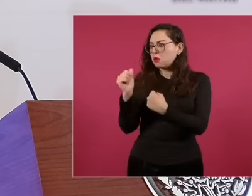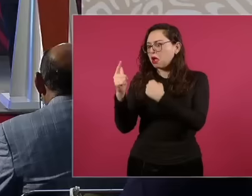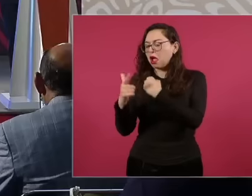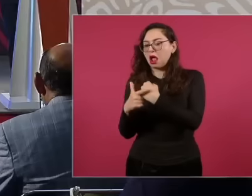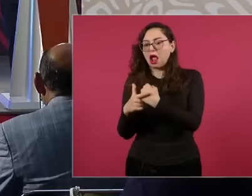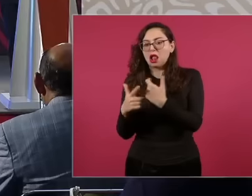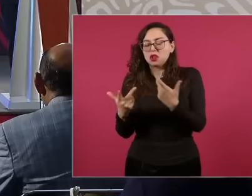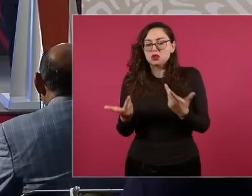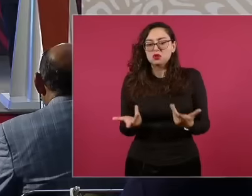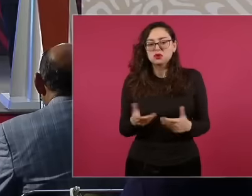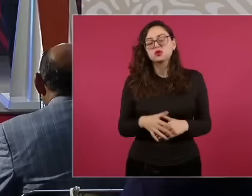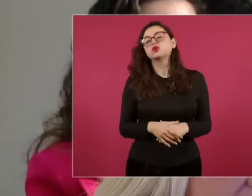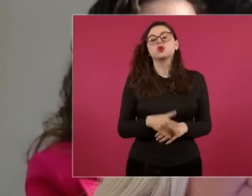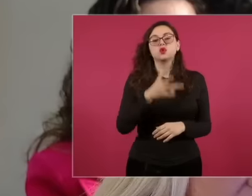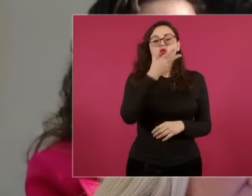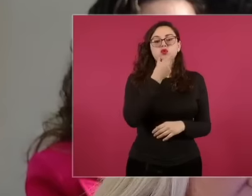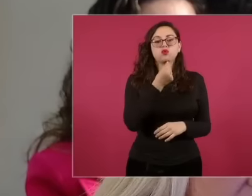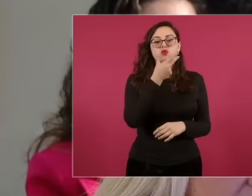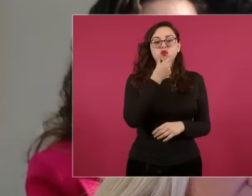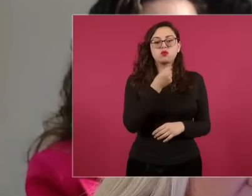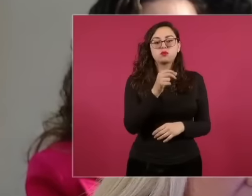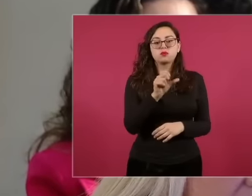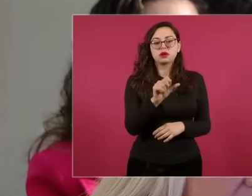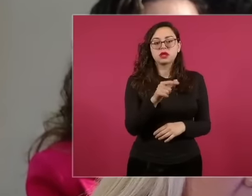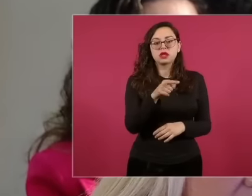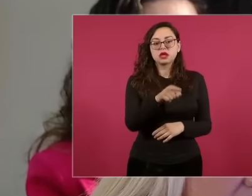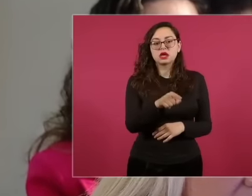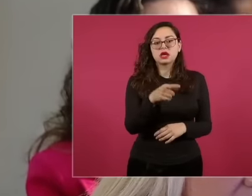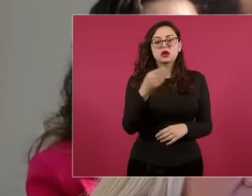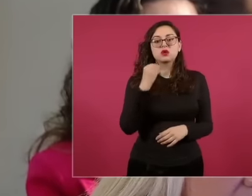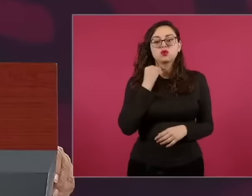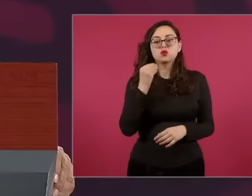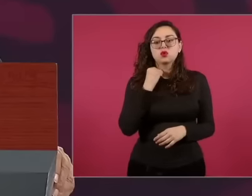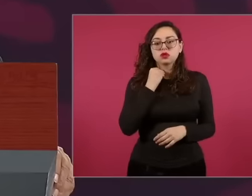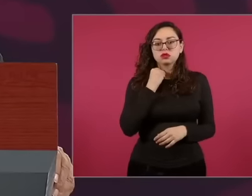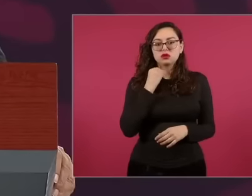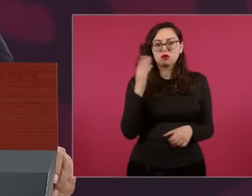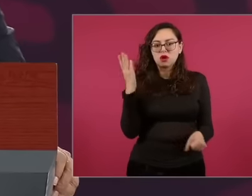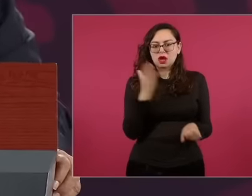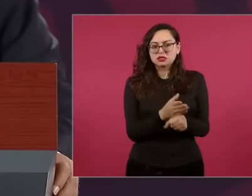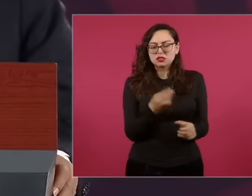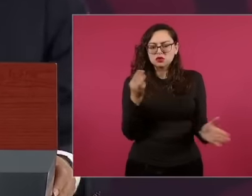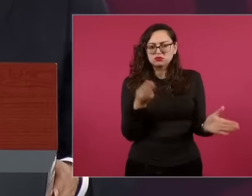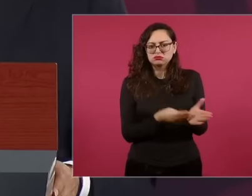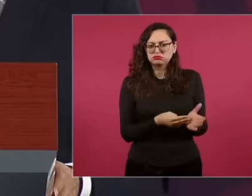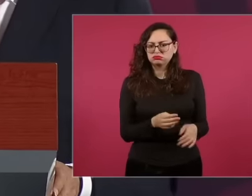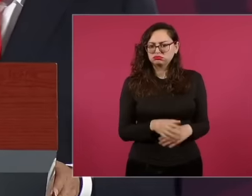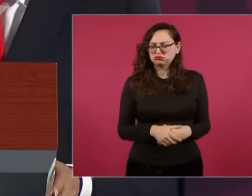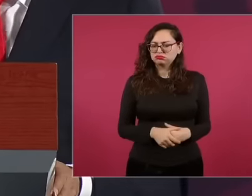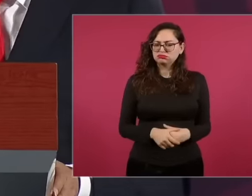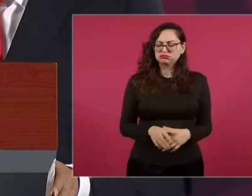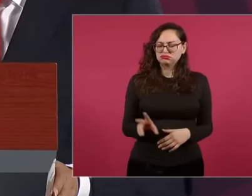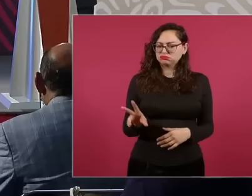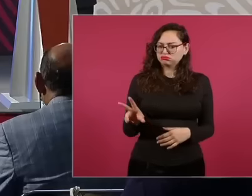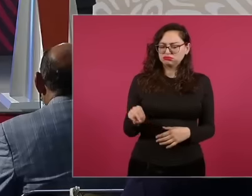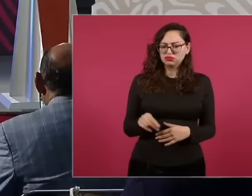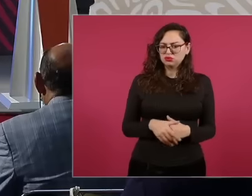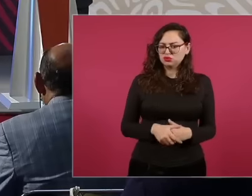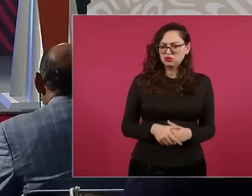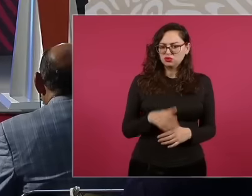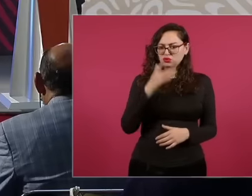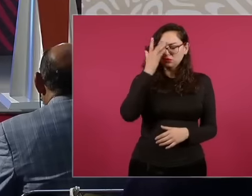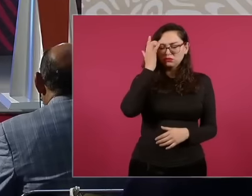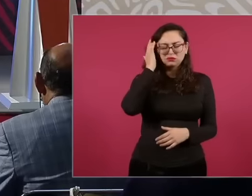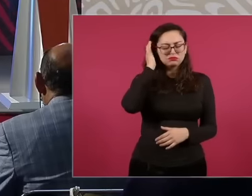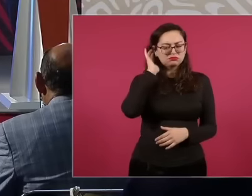is not sanctioned for some reason no nor does he have any criminal proceedings not in the case of the